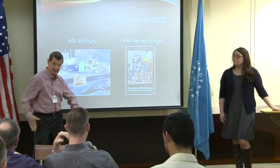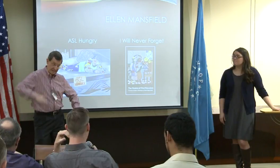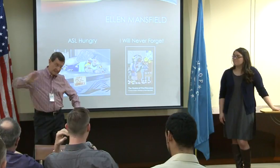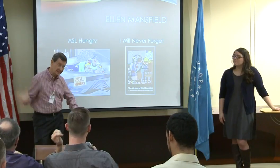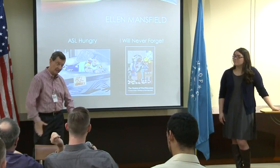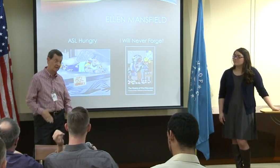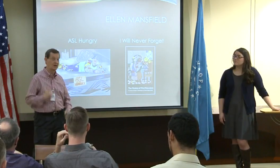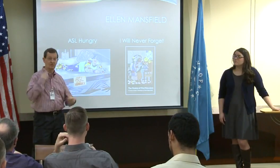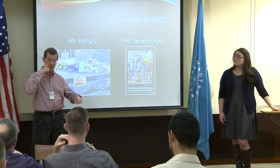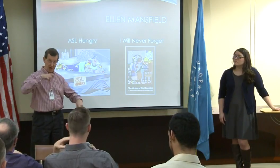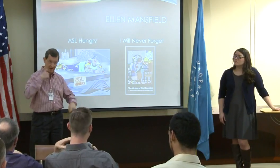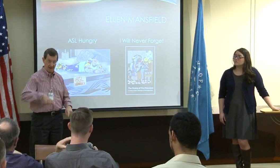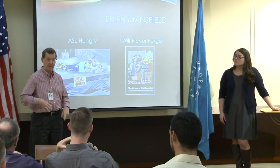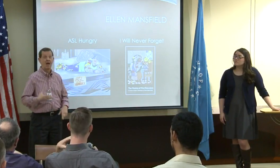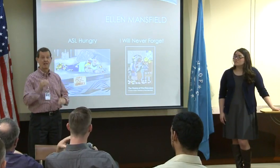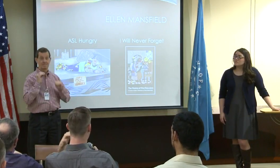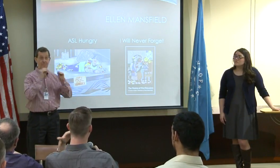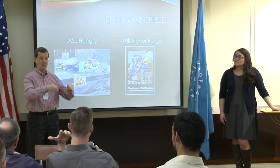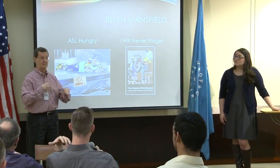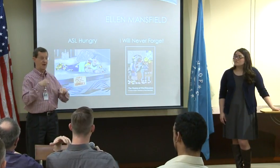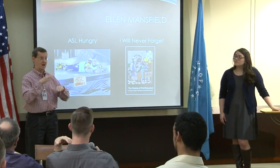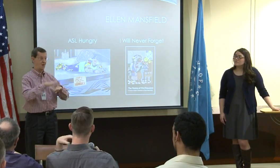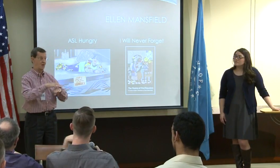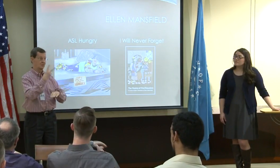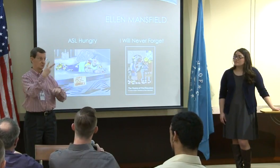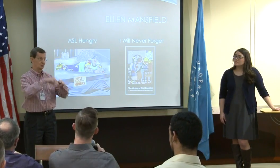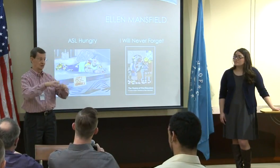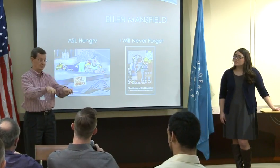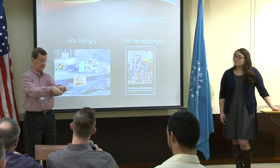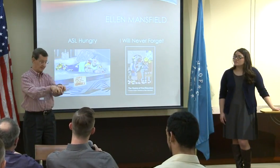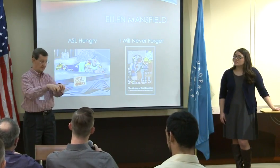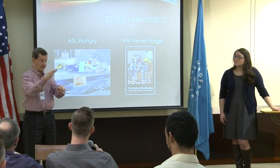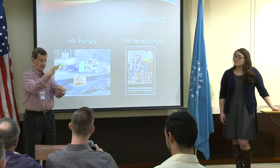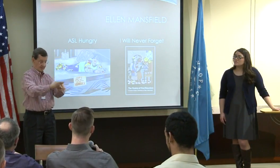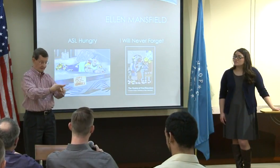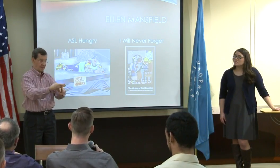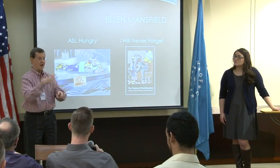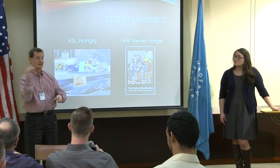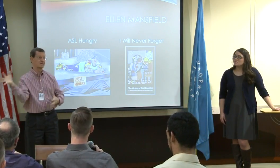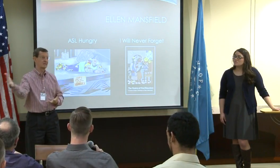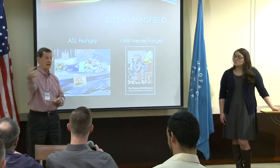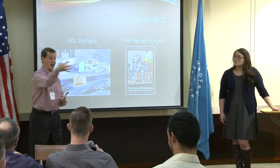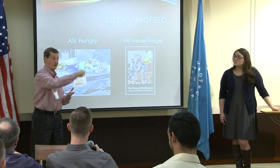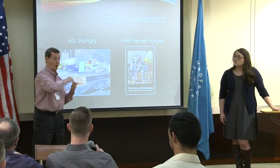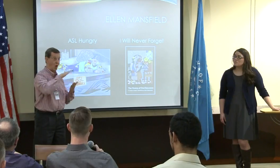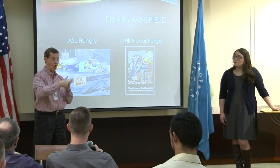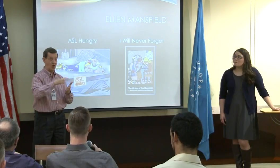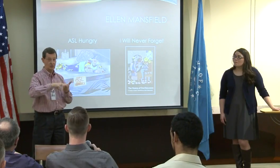I got pulled over the knee so many times, and I would sob until the two chairs would go together.